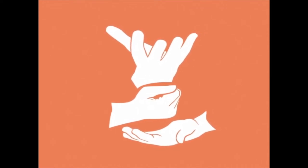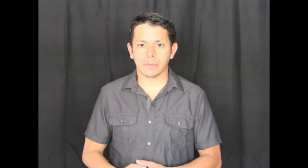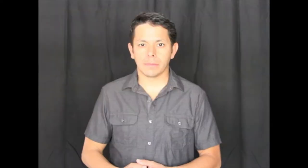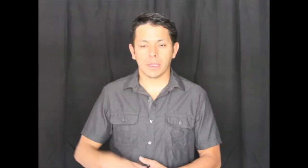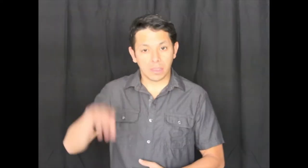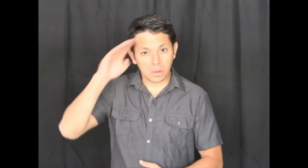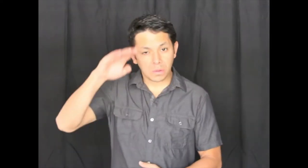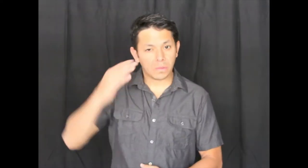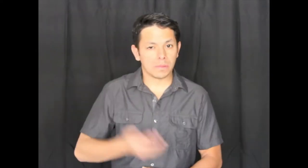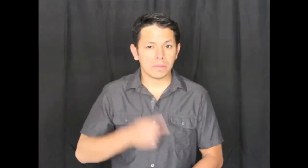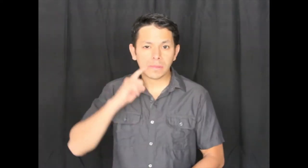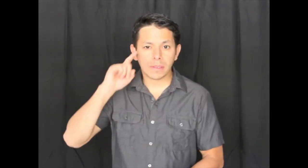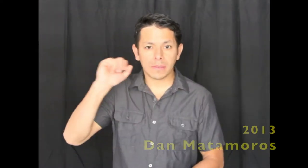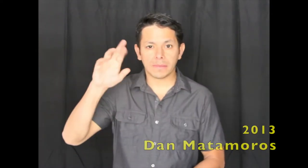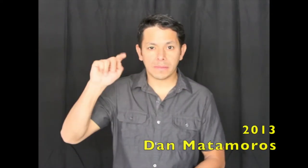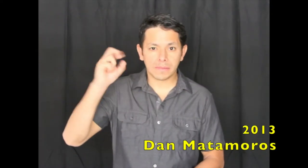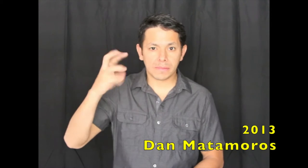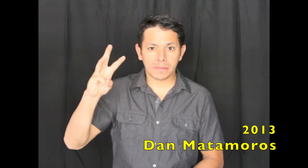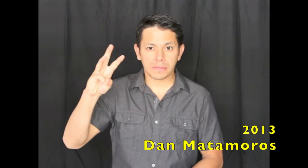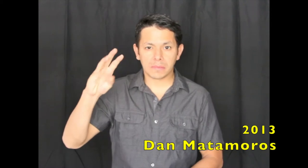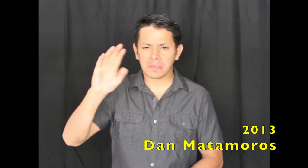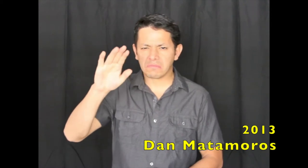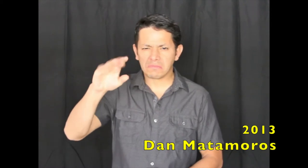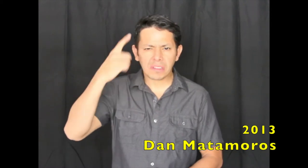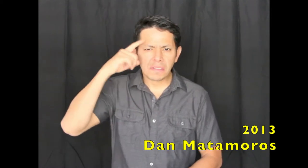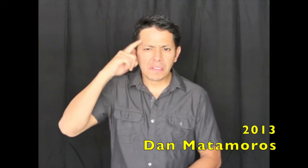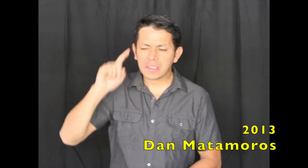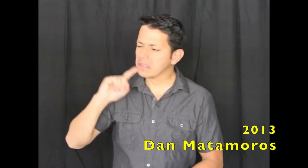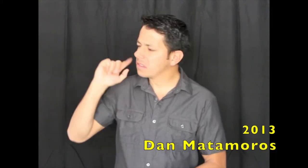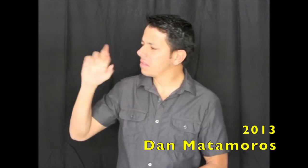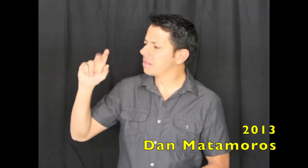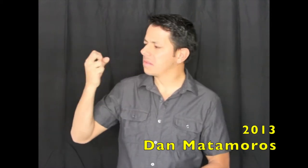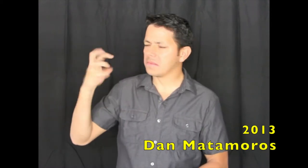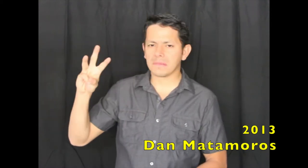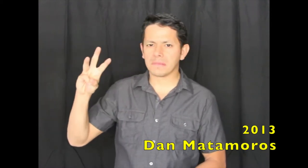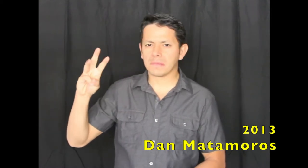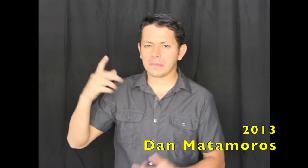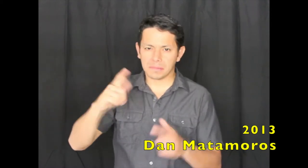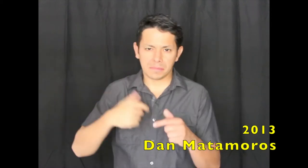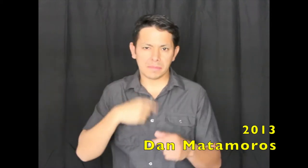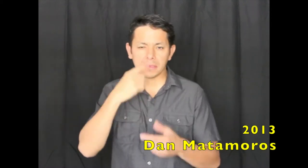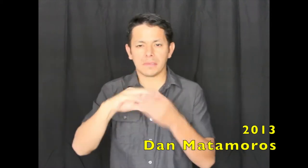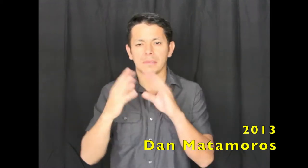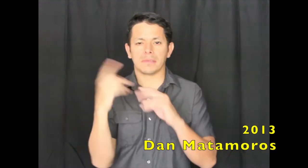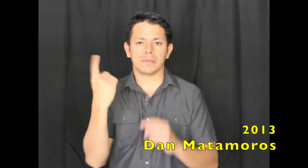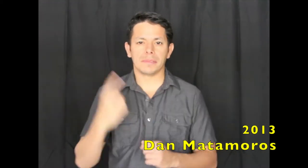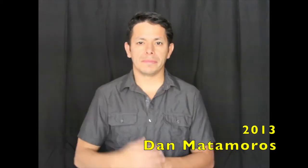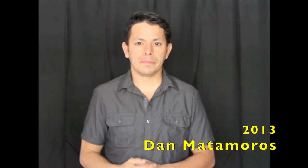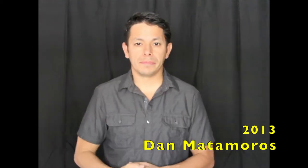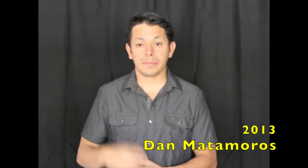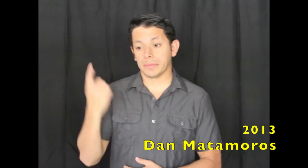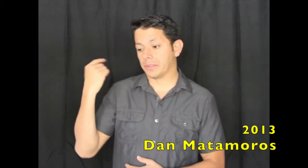Hello Welcome to the Deaf Art Show What is it for? Deaf Art Show? Let me tell you something Last year